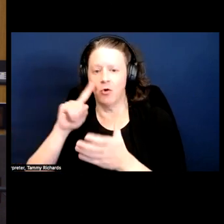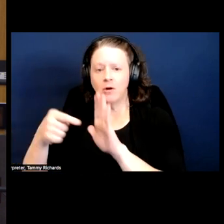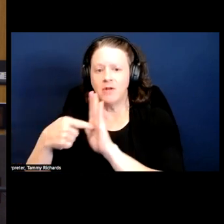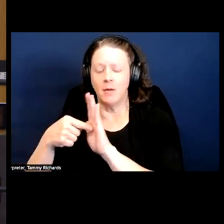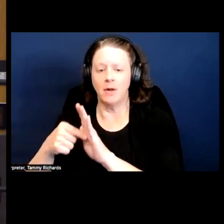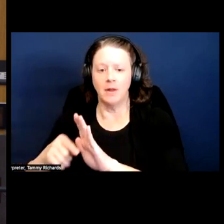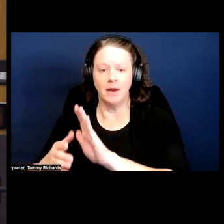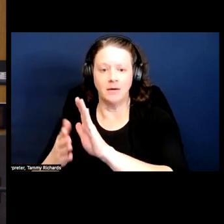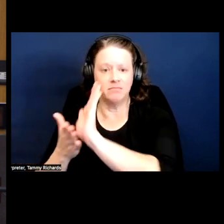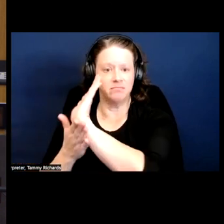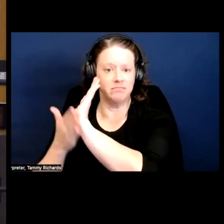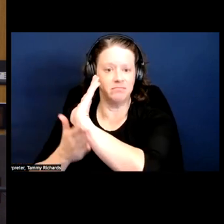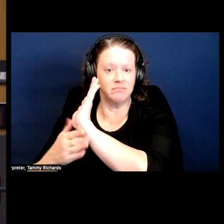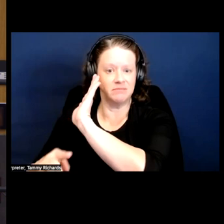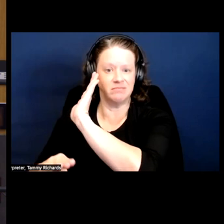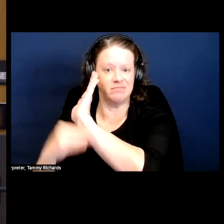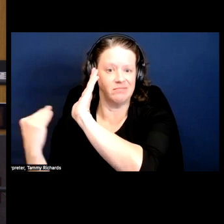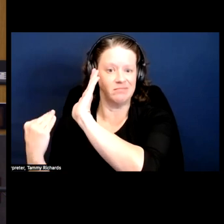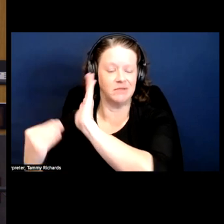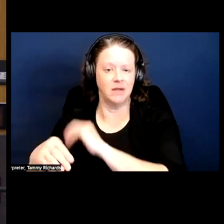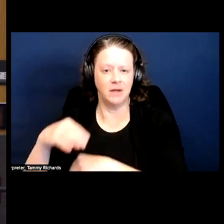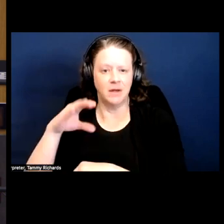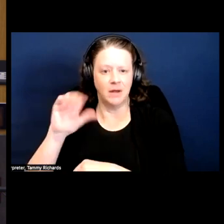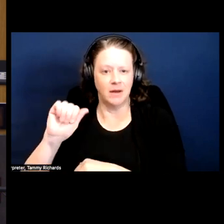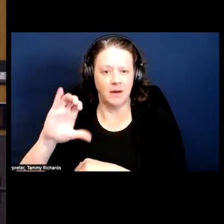the Achilles tendon, right.